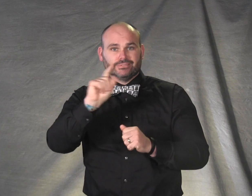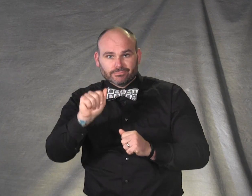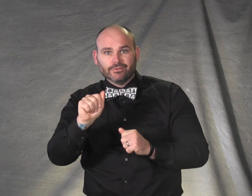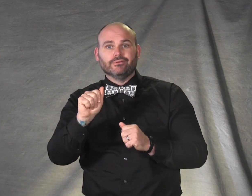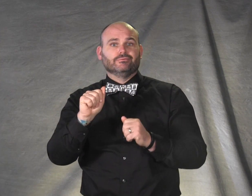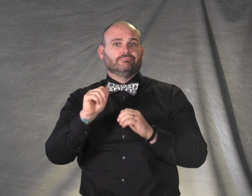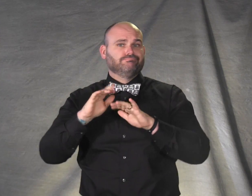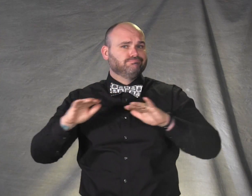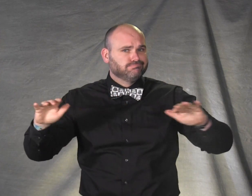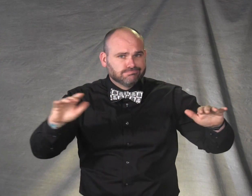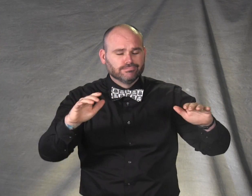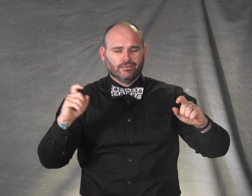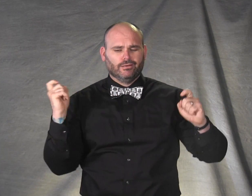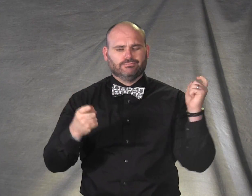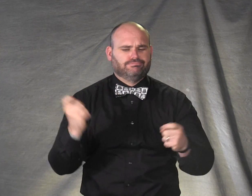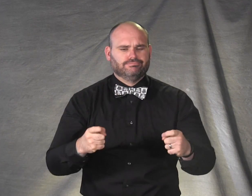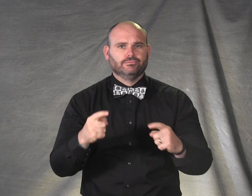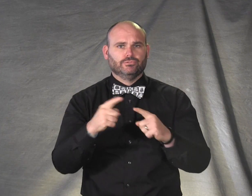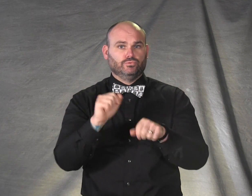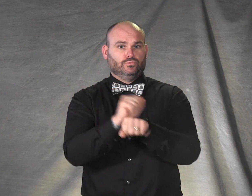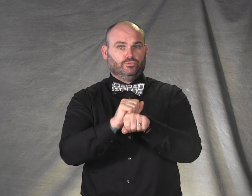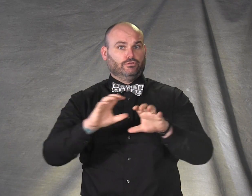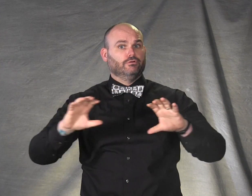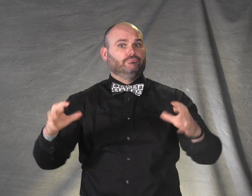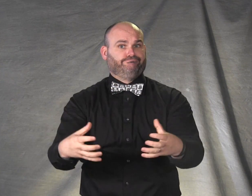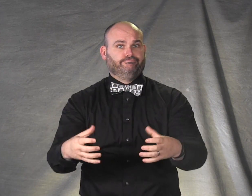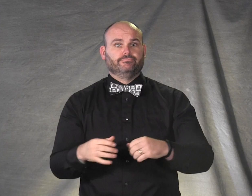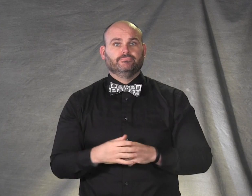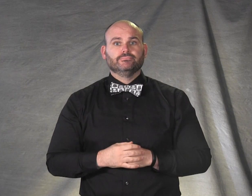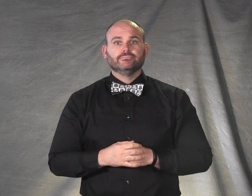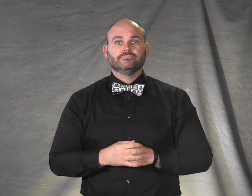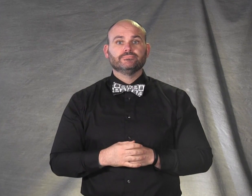and highlights the value of a diverse workforce